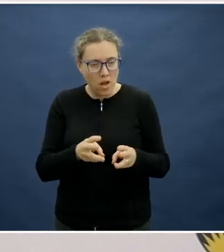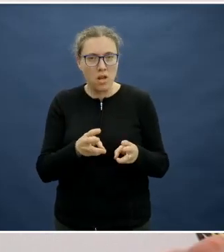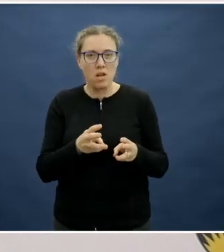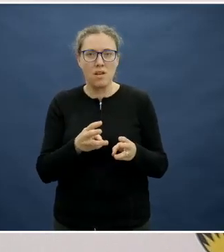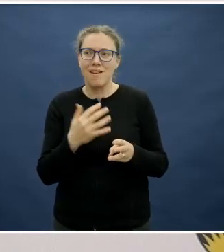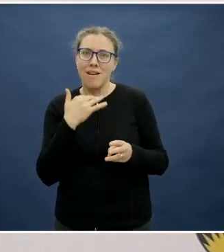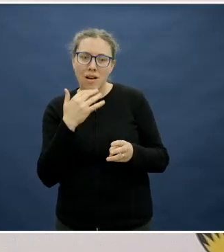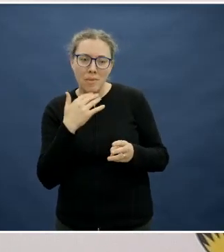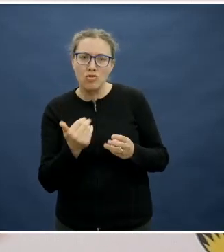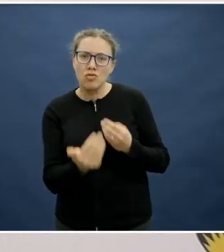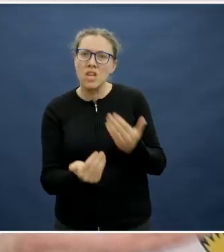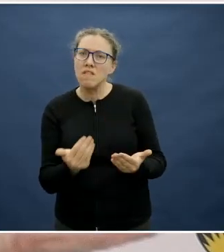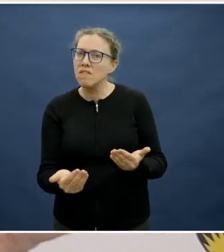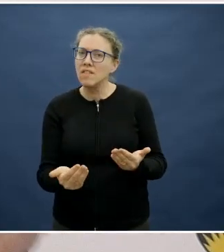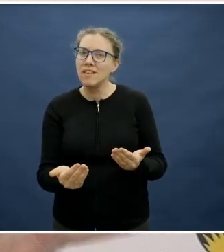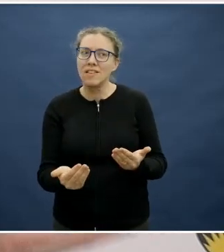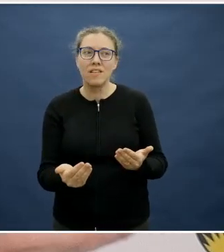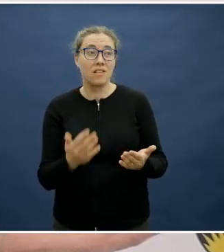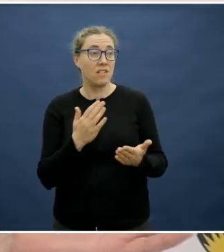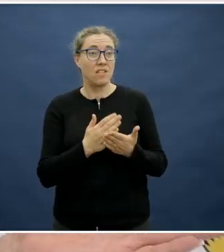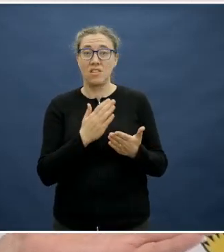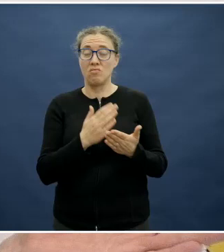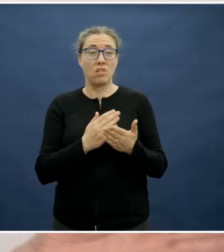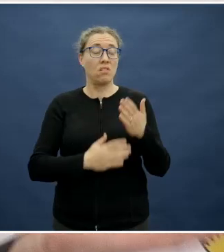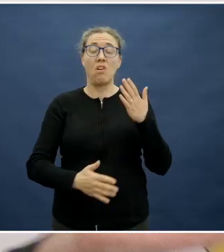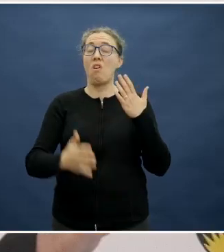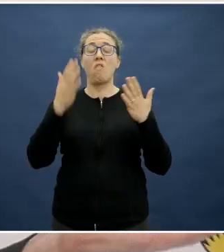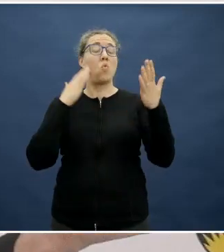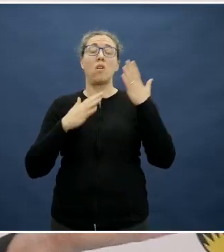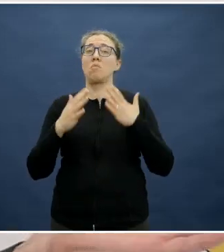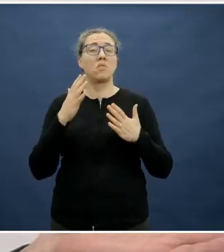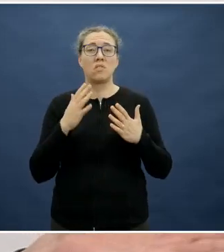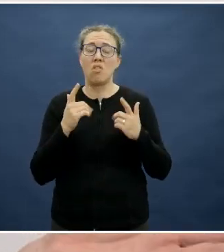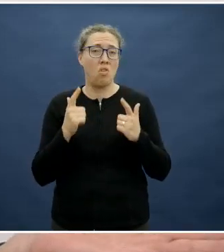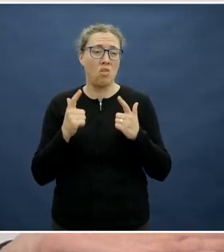the right kinds of food, because they're being bombarded as much as children are, aren't they, with all these other suggestions?